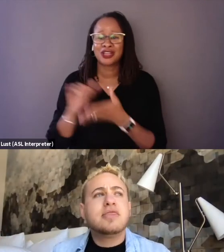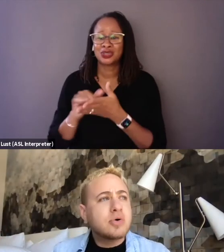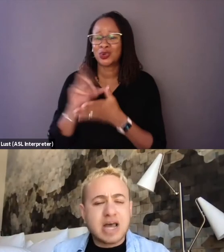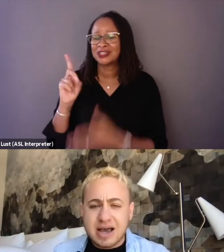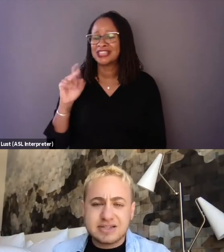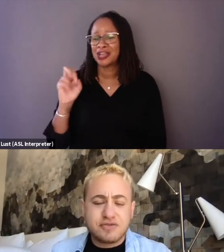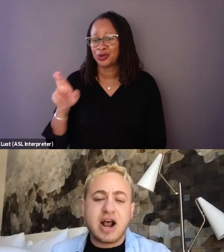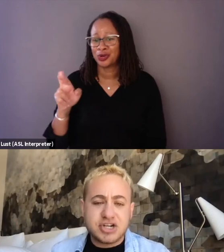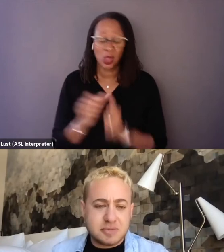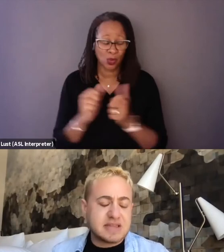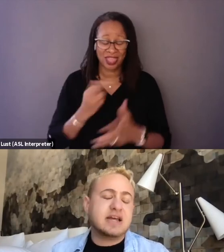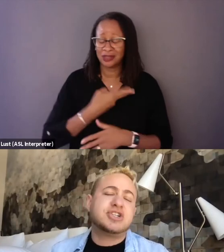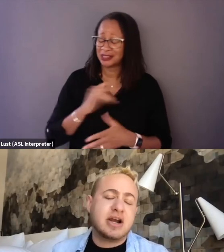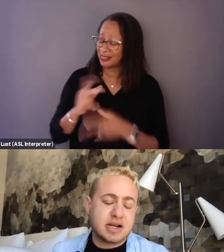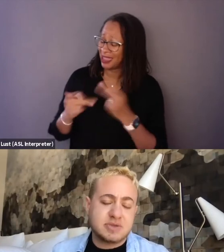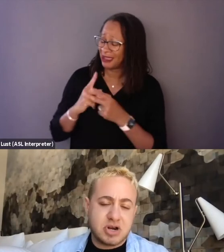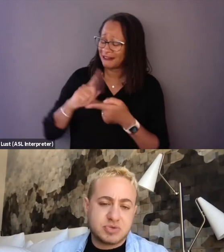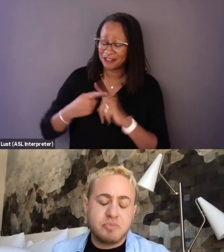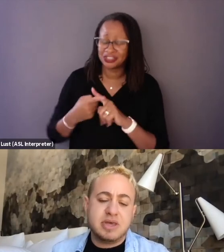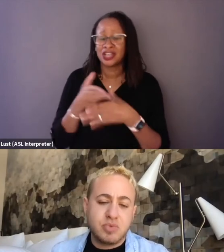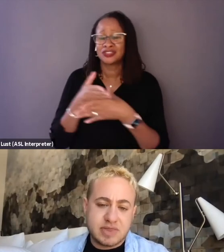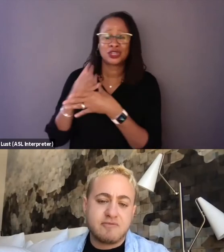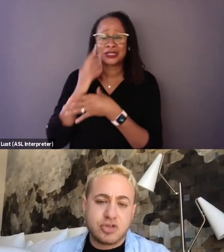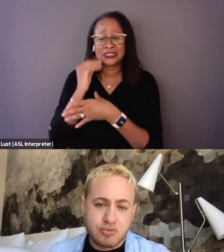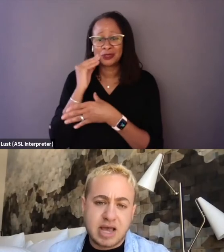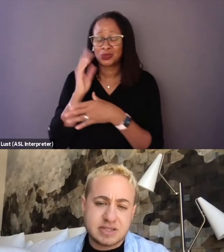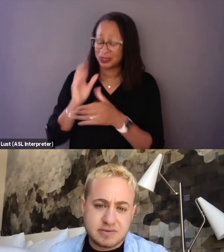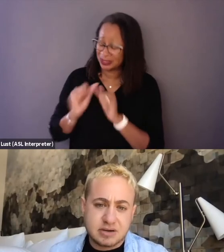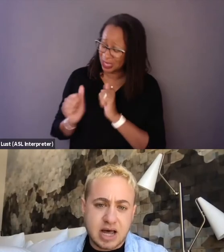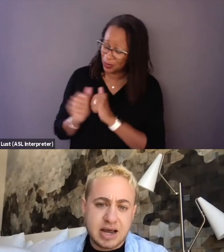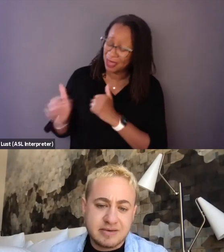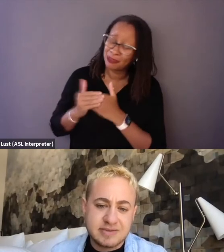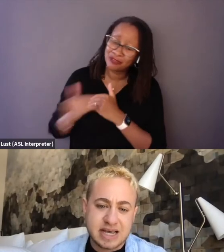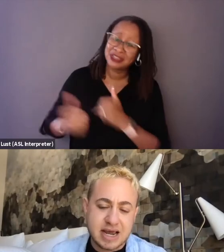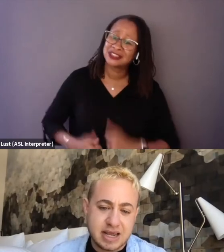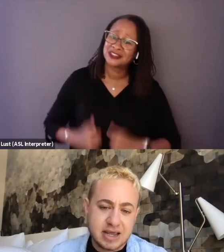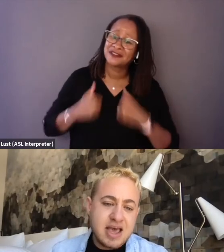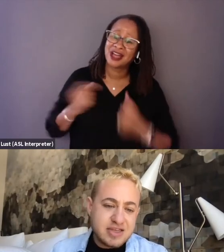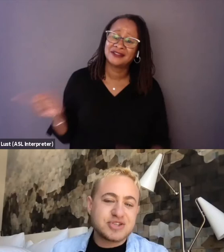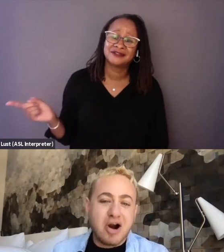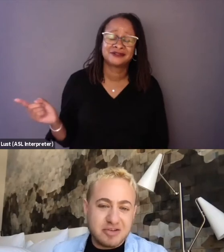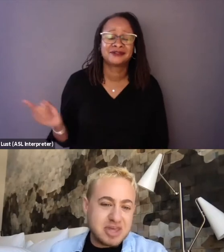and those kinds of friendships and that shared experience will be with them for the rest of their lives. And there's a part of me